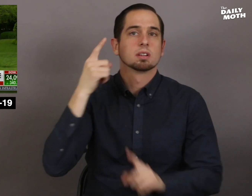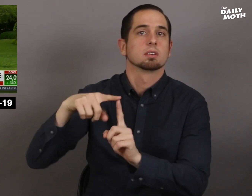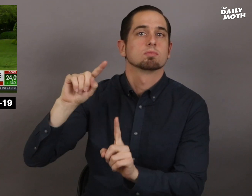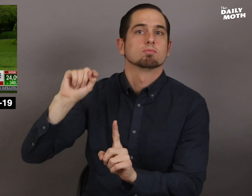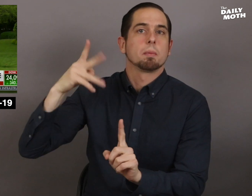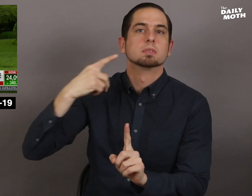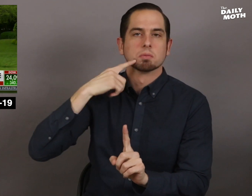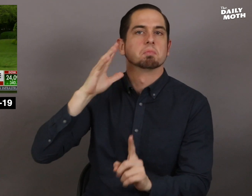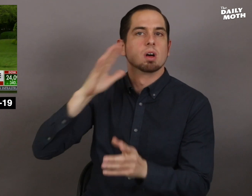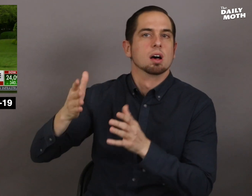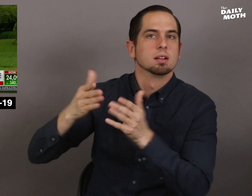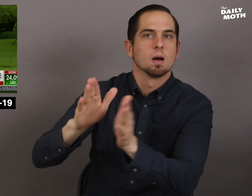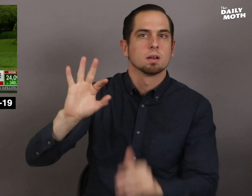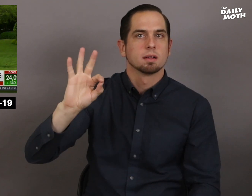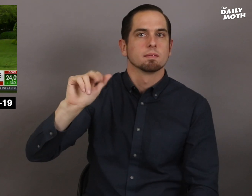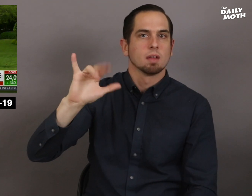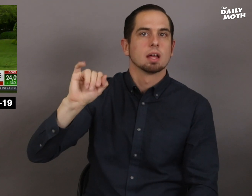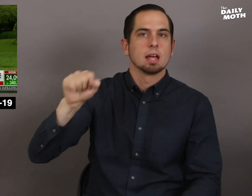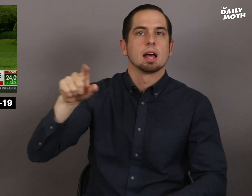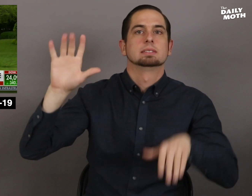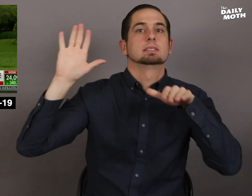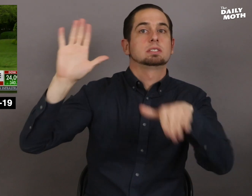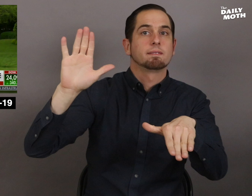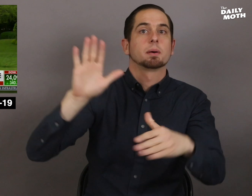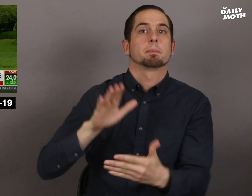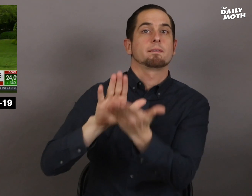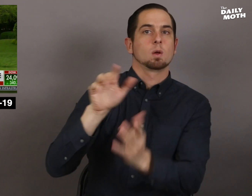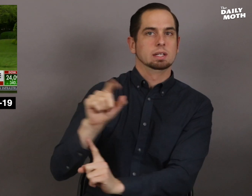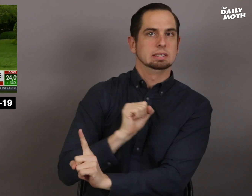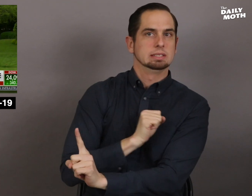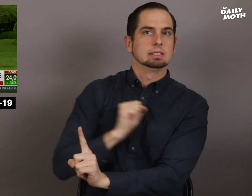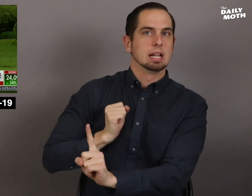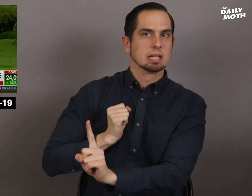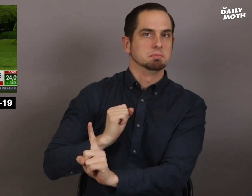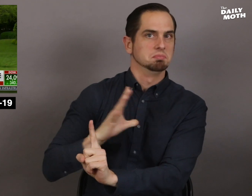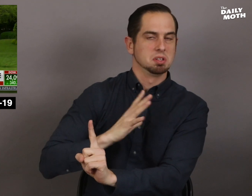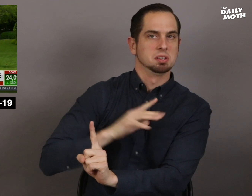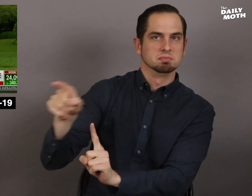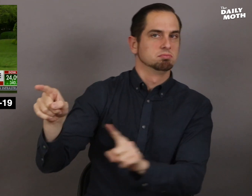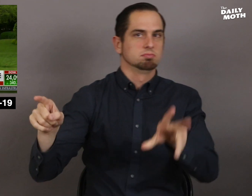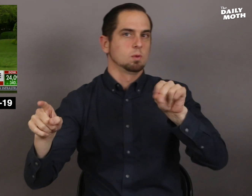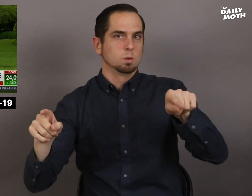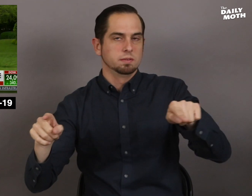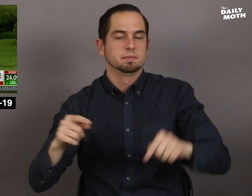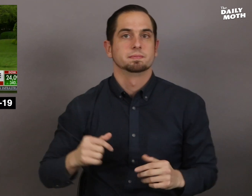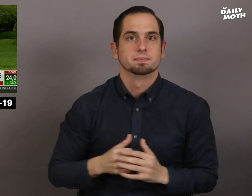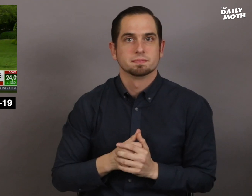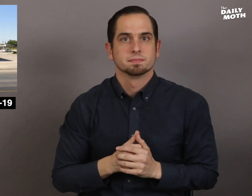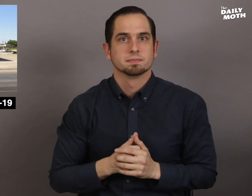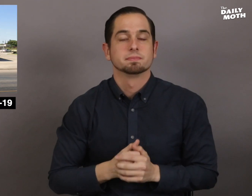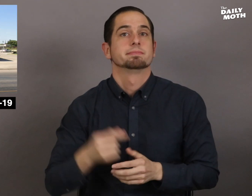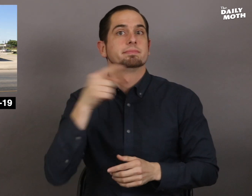He said Fauci would testify before the Senate.